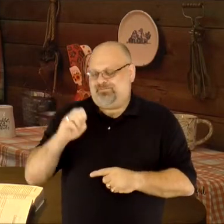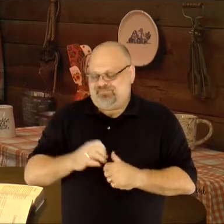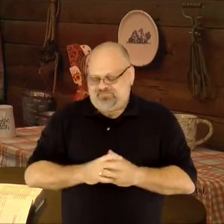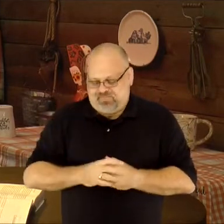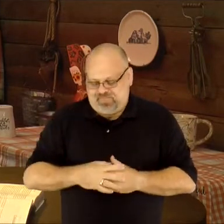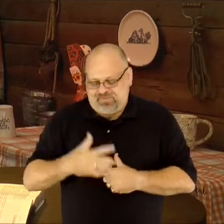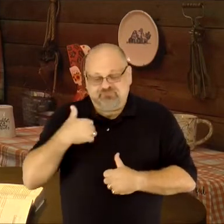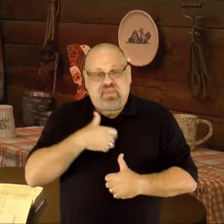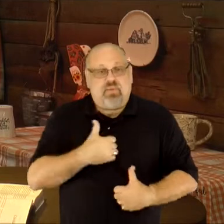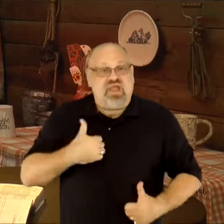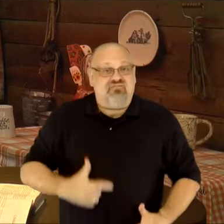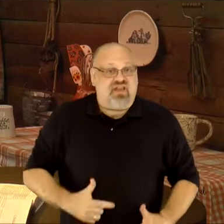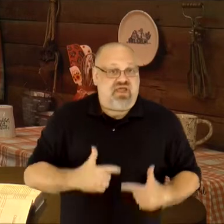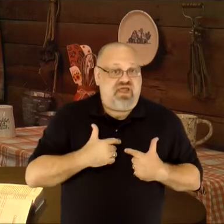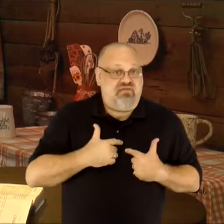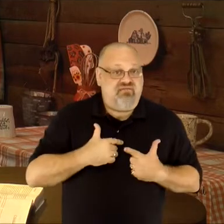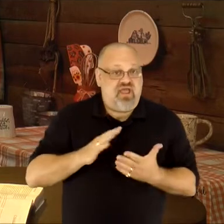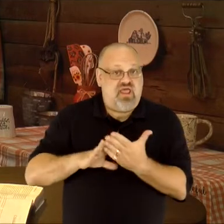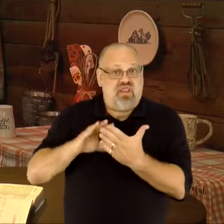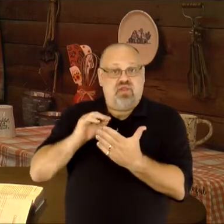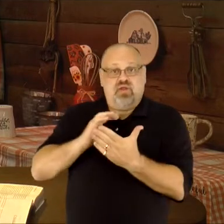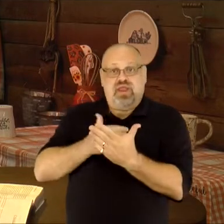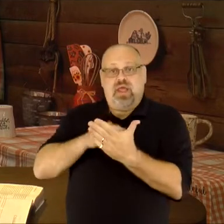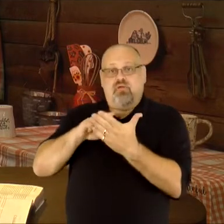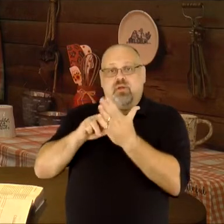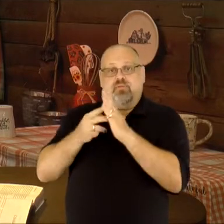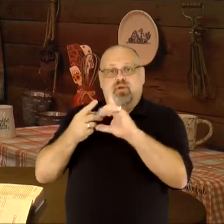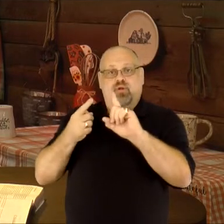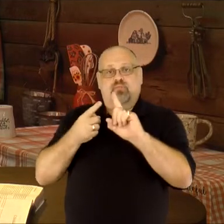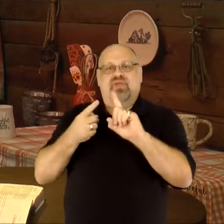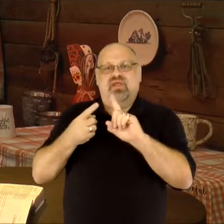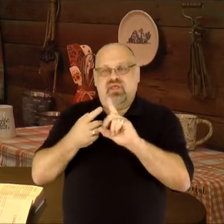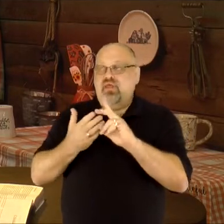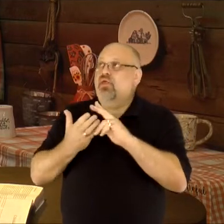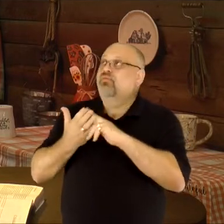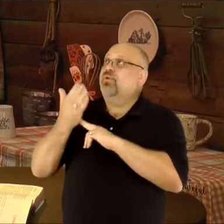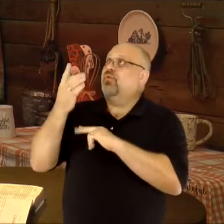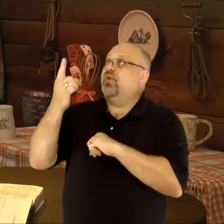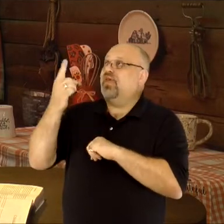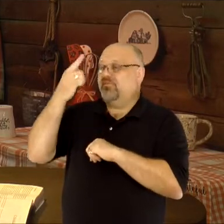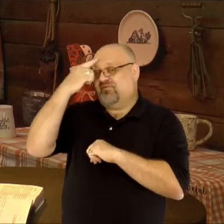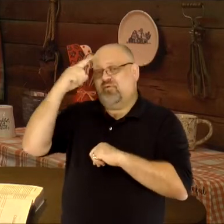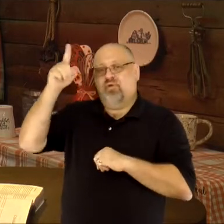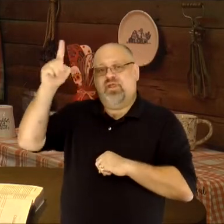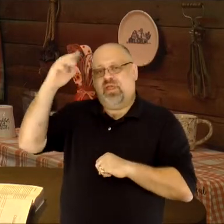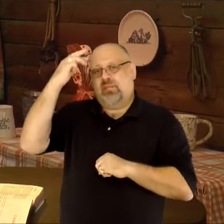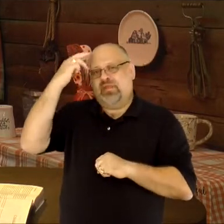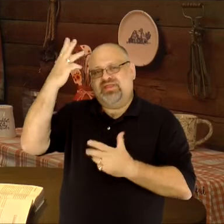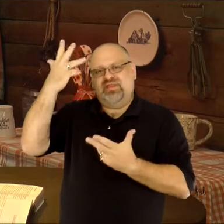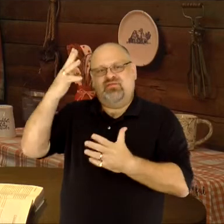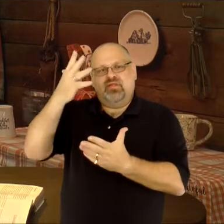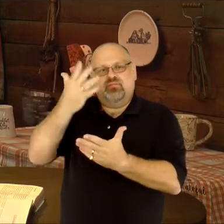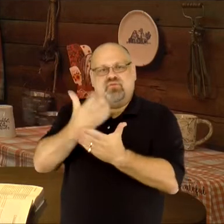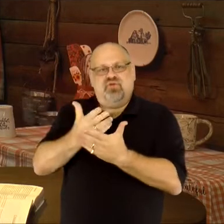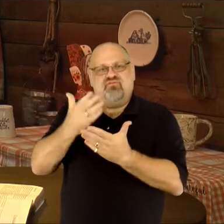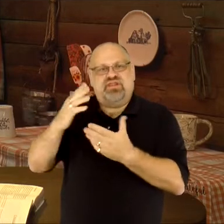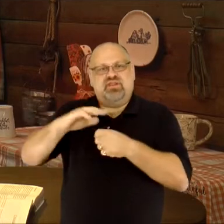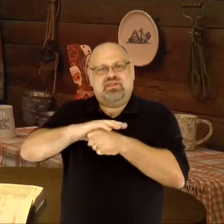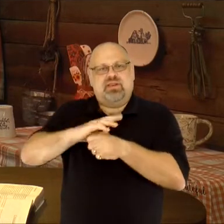We have life and discover our purpose through Him and for Him, because He has proven that He is the